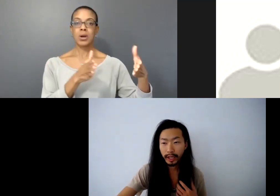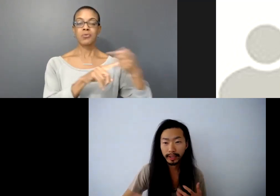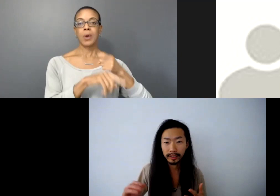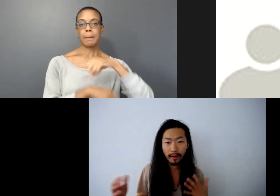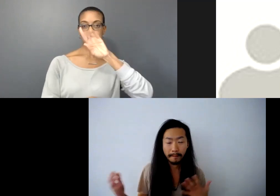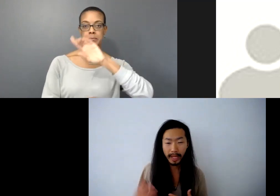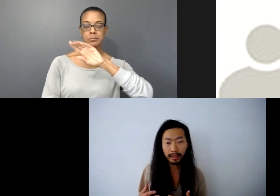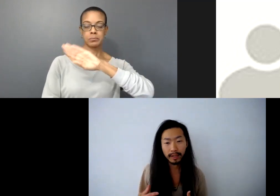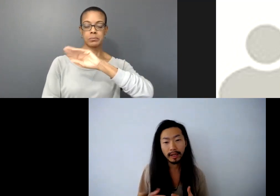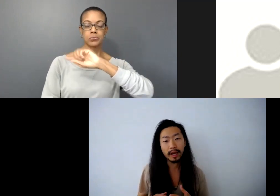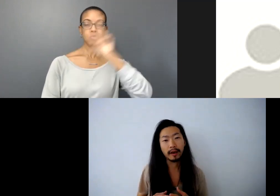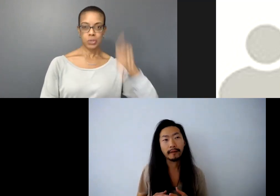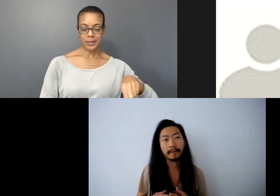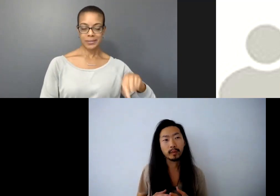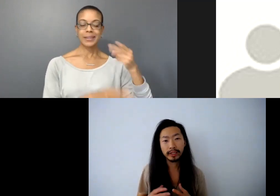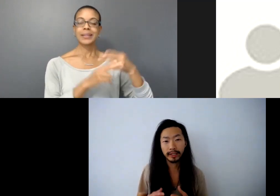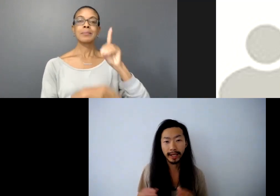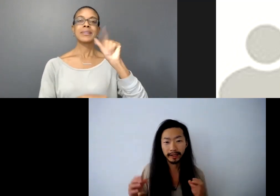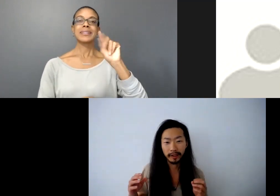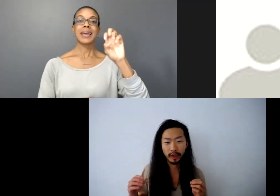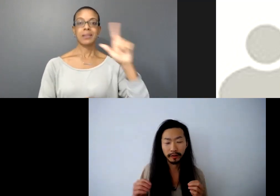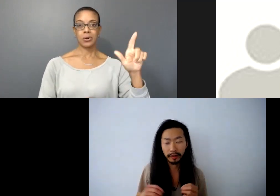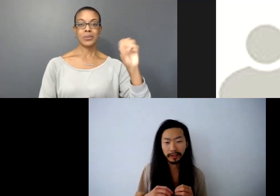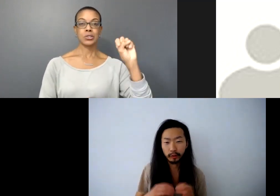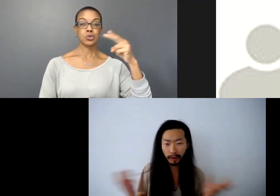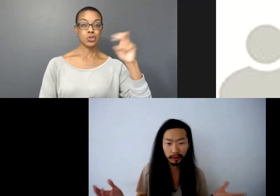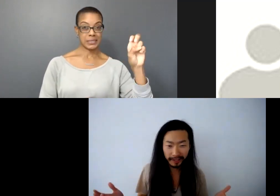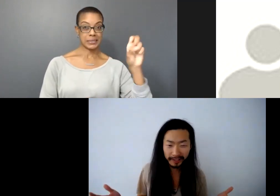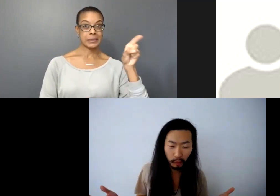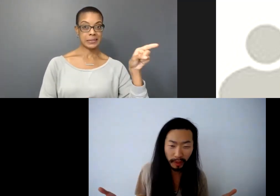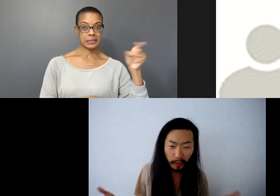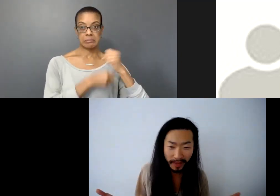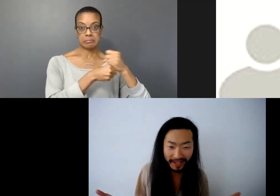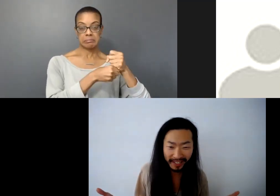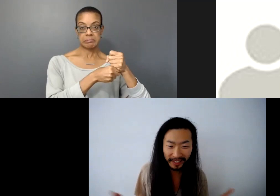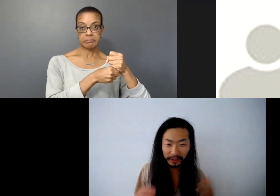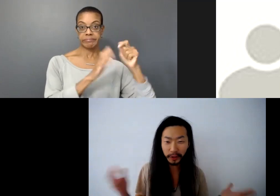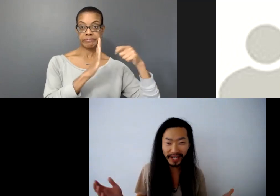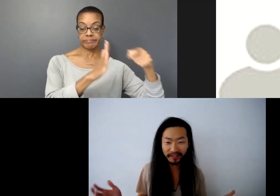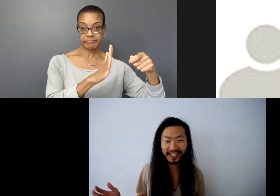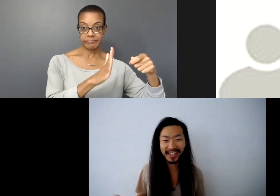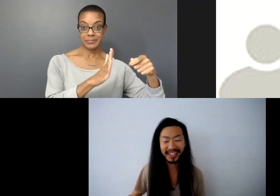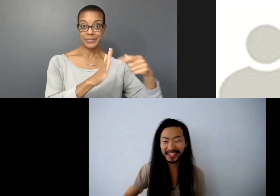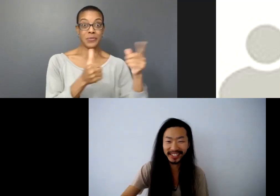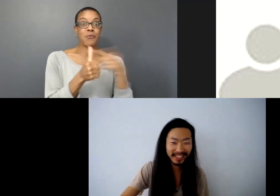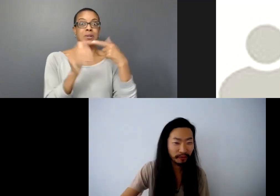has made recently and this I would say this will be premiere because I haven't shown anyone yet.